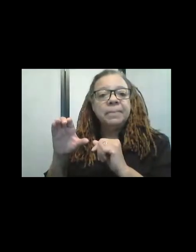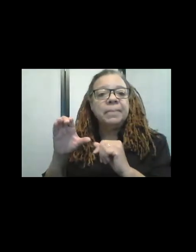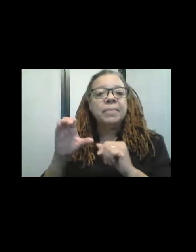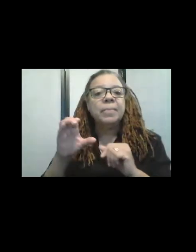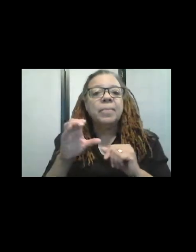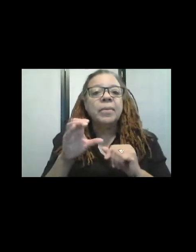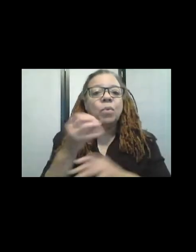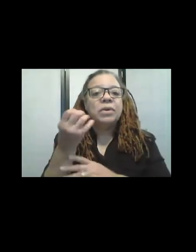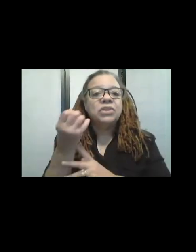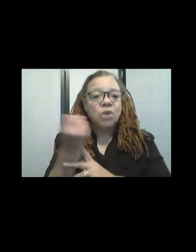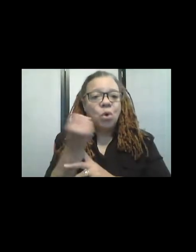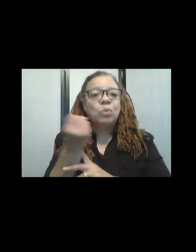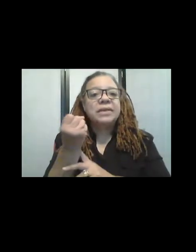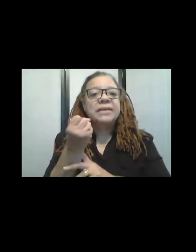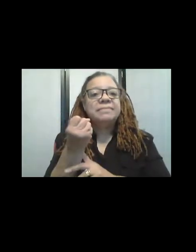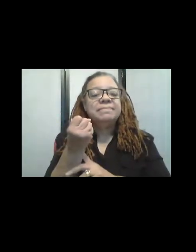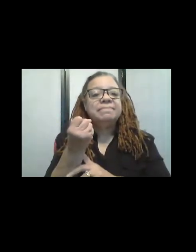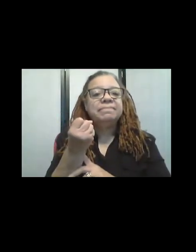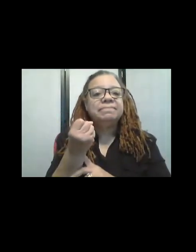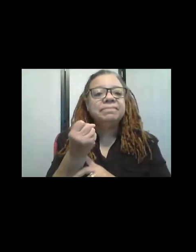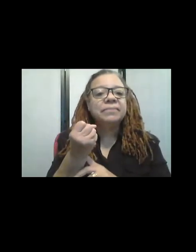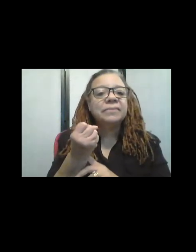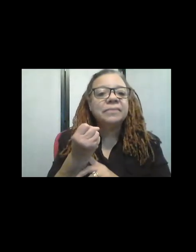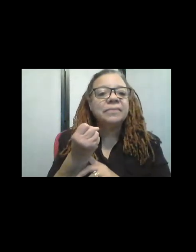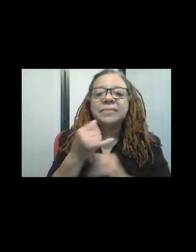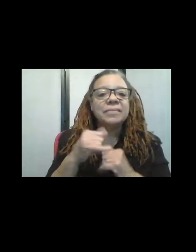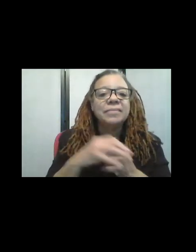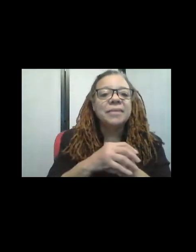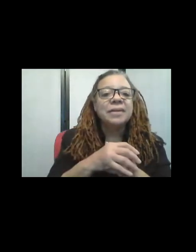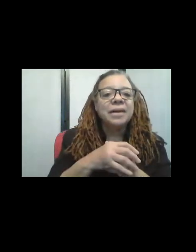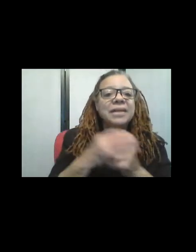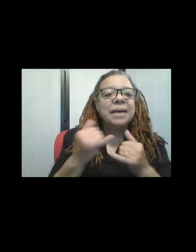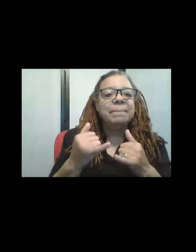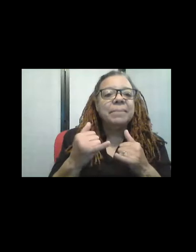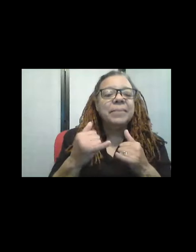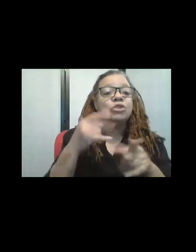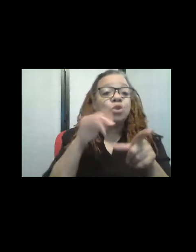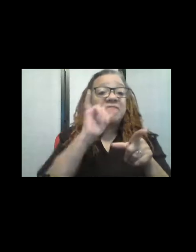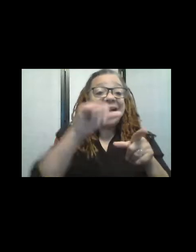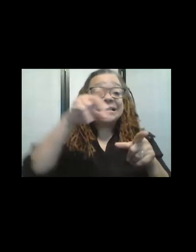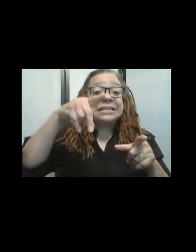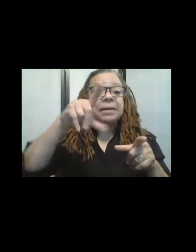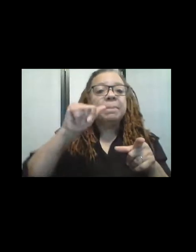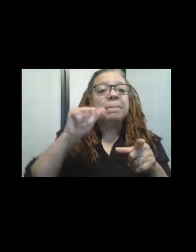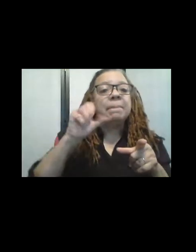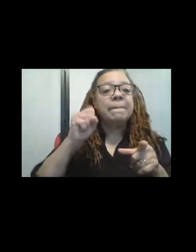Oh, I see! So if you could show that again, I'm not sure everybody can see that? Yeah, yeah. So here's the plastic. Okay. And